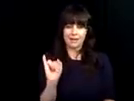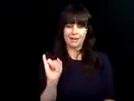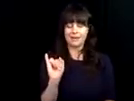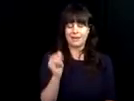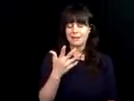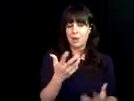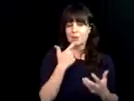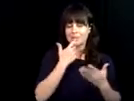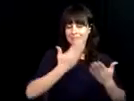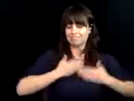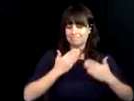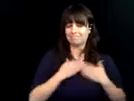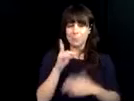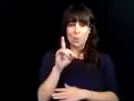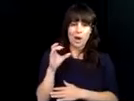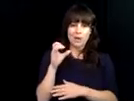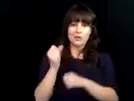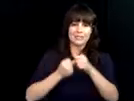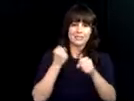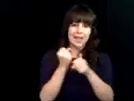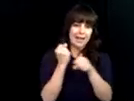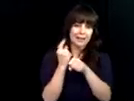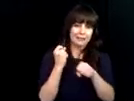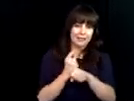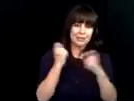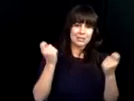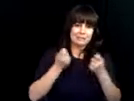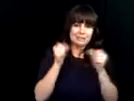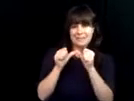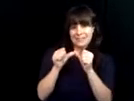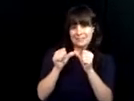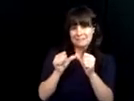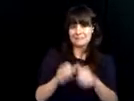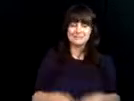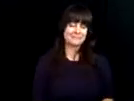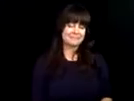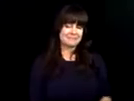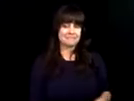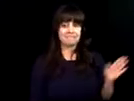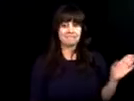directors of the Virginia rehabilitation center for the blind and vision impaired. I want to wish you a happy 100th am proud to have been a part of the great work done for the blind citizens of Virginia. Keep doing what you're doing so well. >> I'm Dennis Garza former directors of the Virginia rehabilitation center for